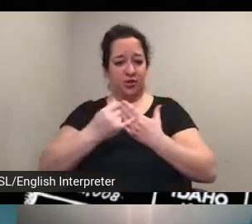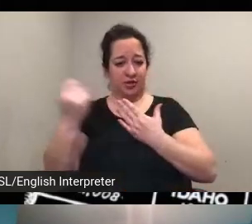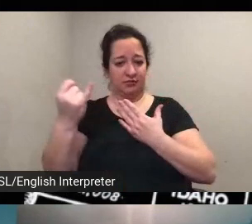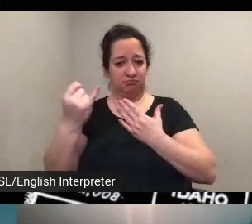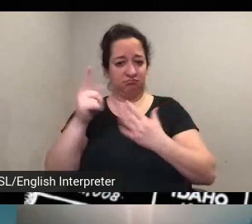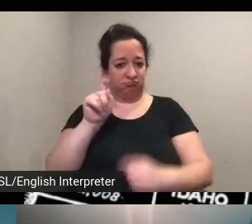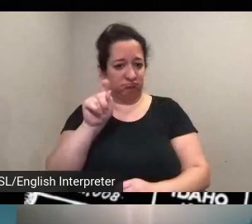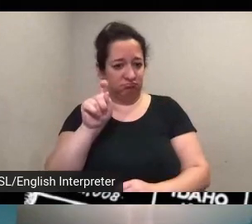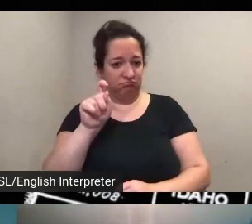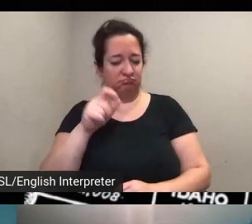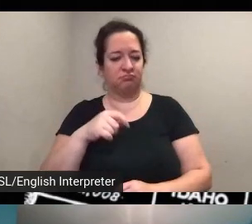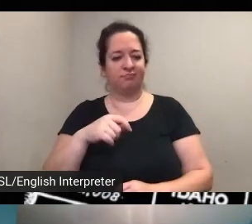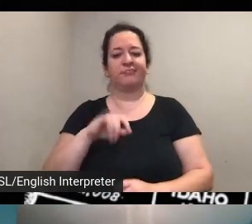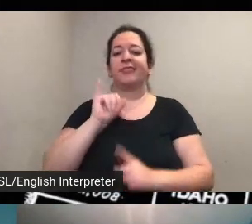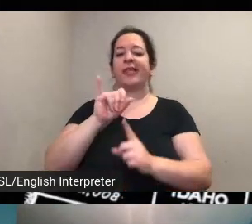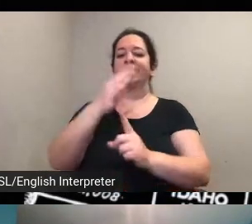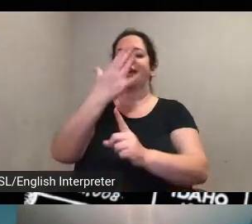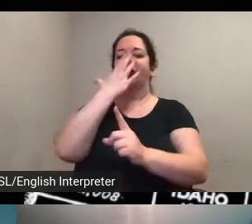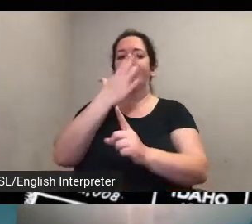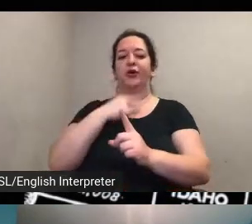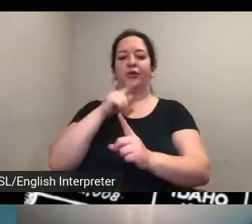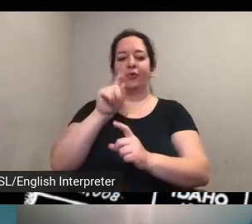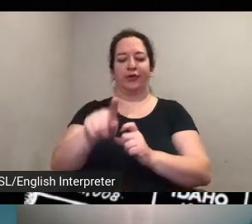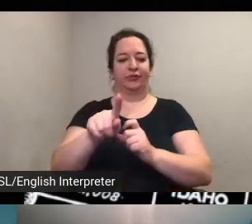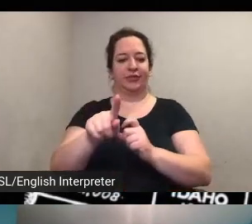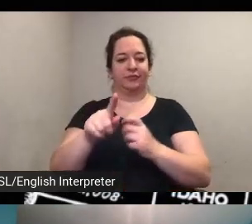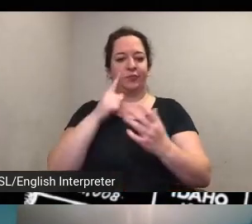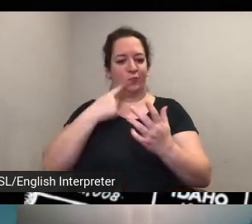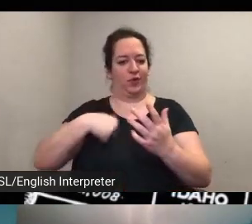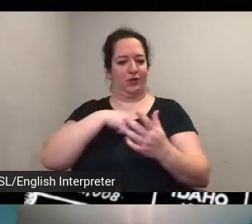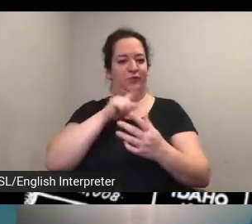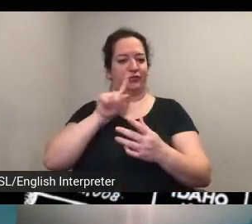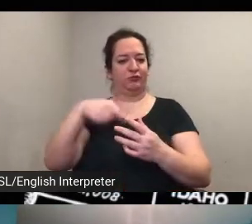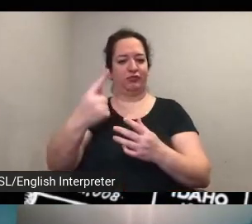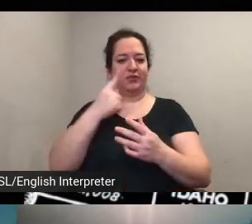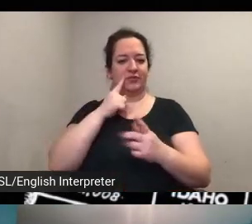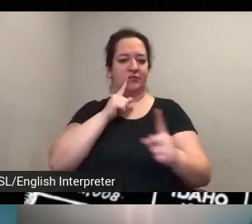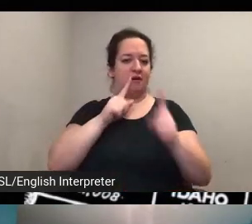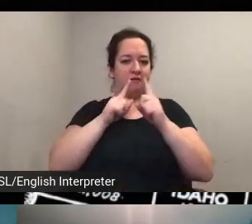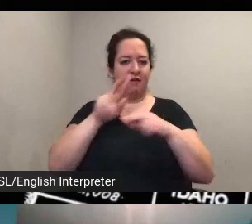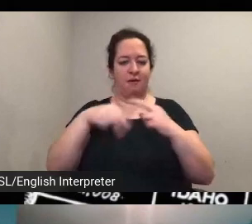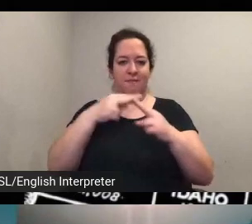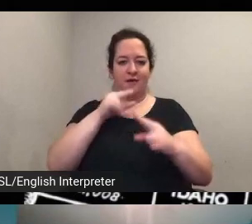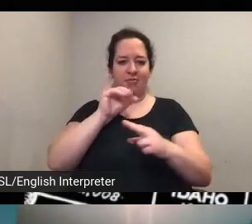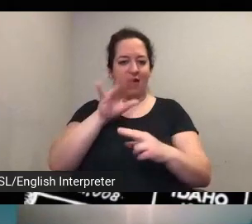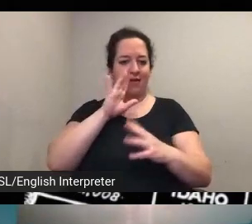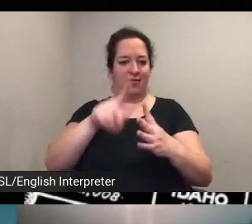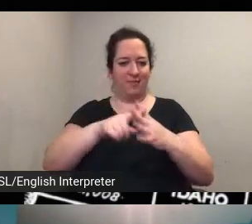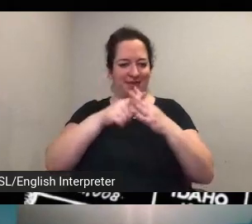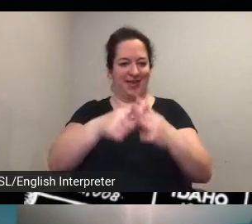talking about that uh as the beginning of the fall semester is next